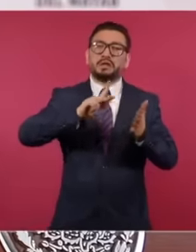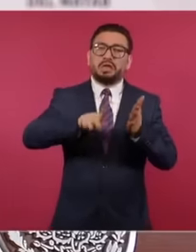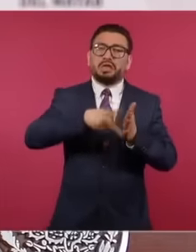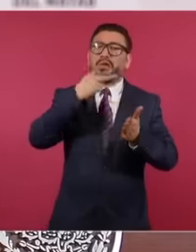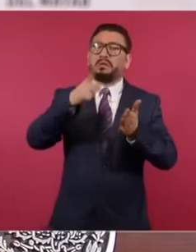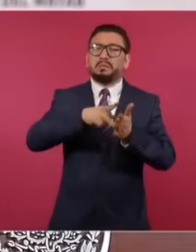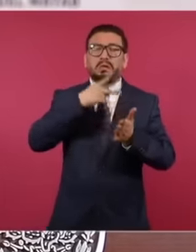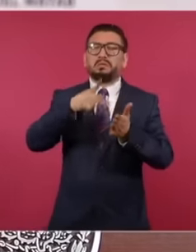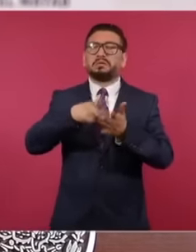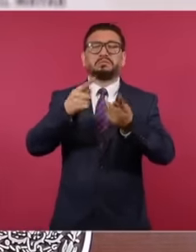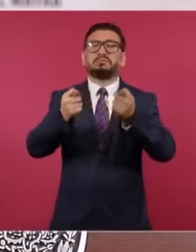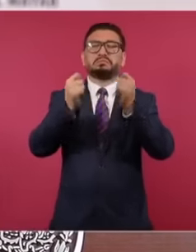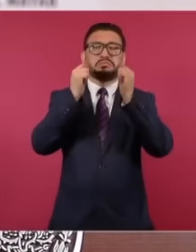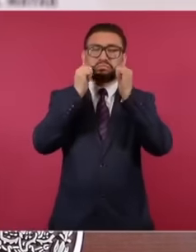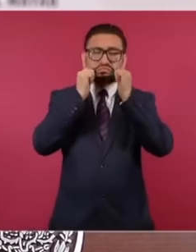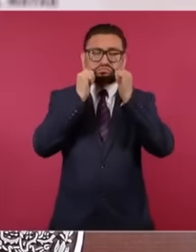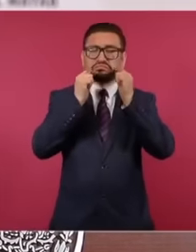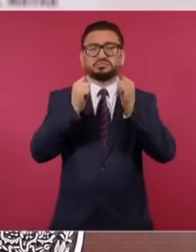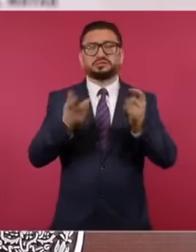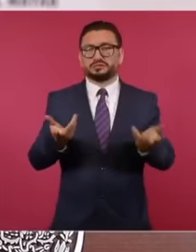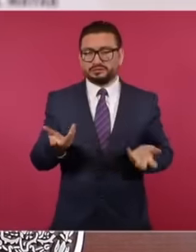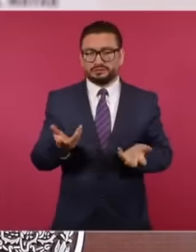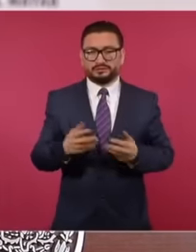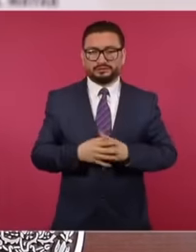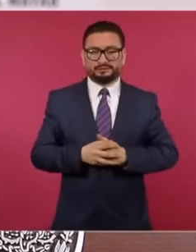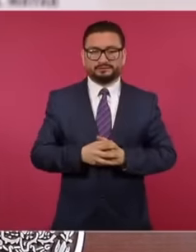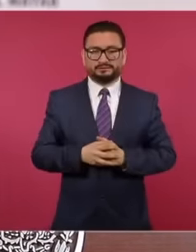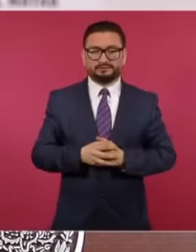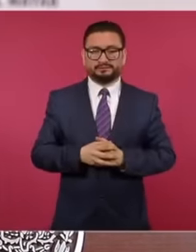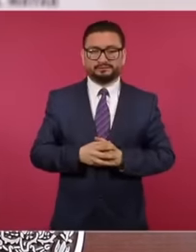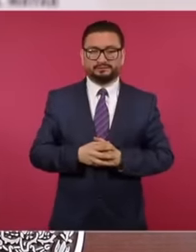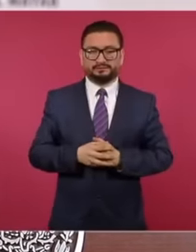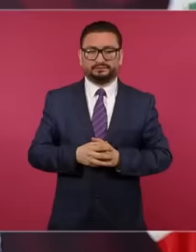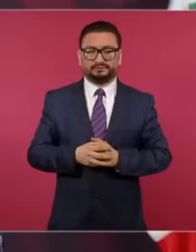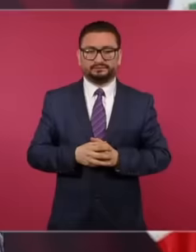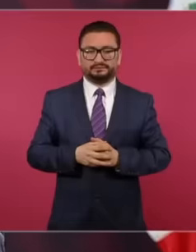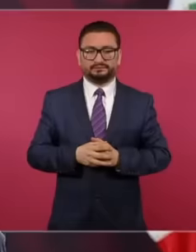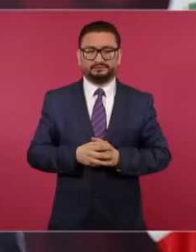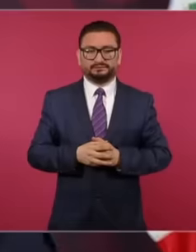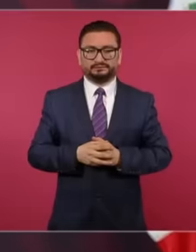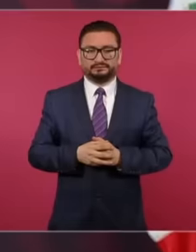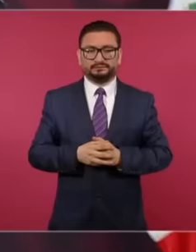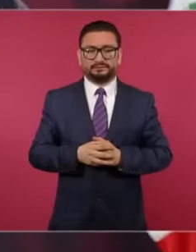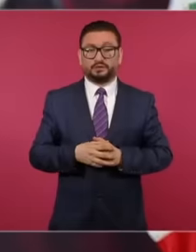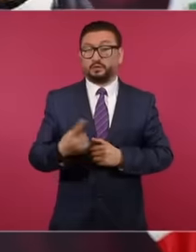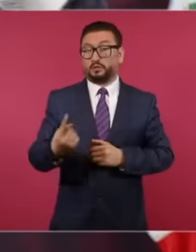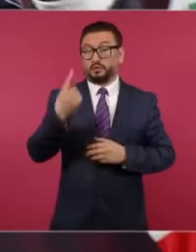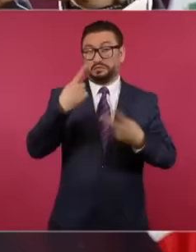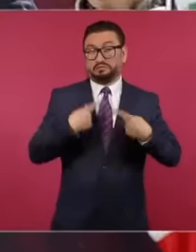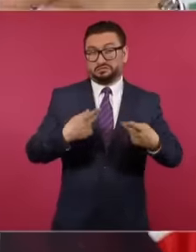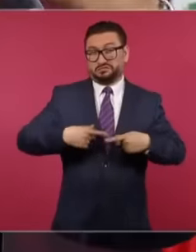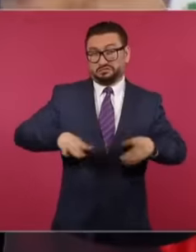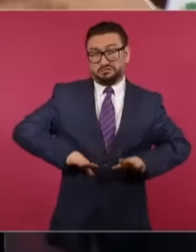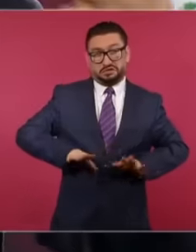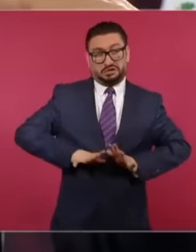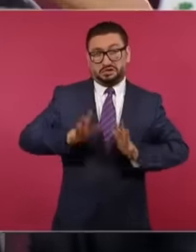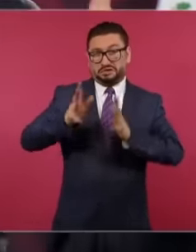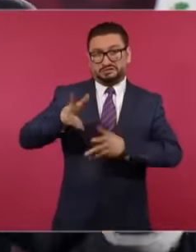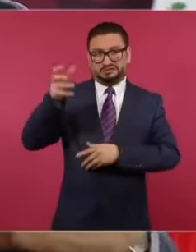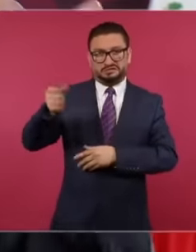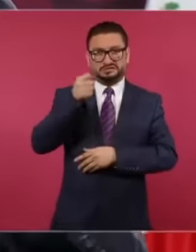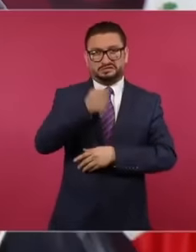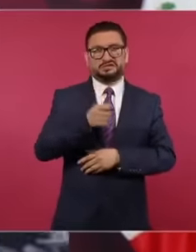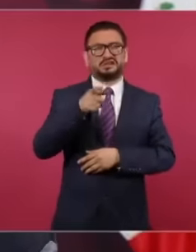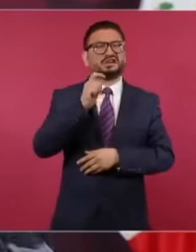necessary, people who think that morality is a tree that bears